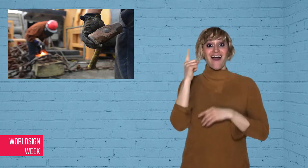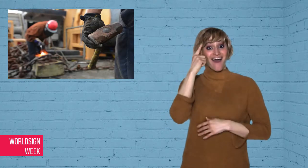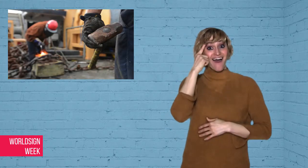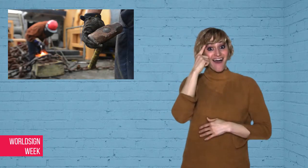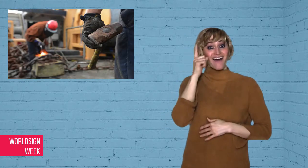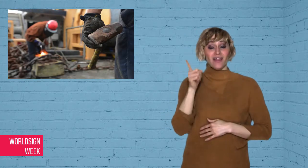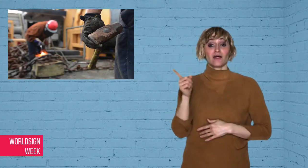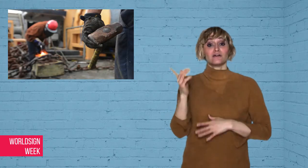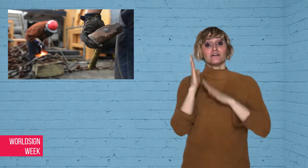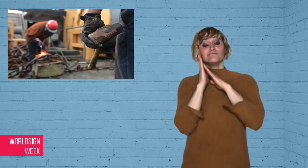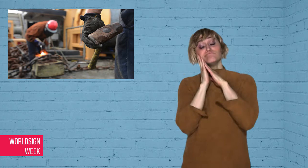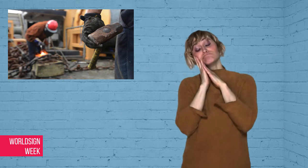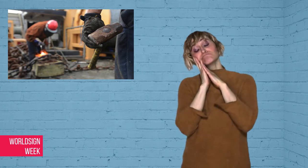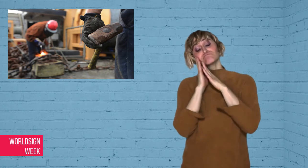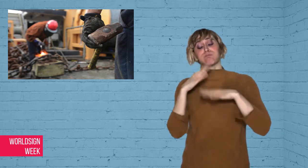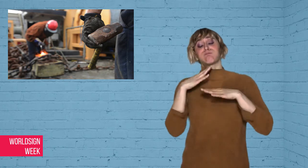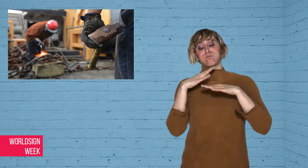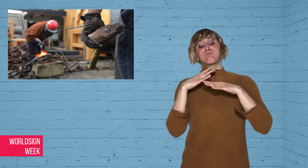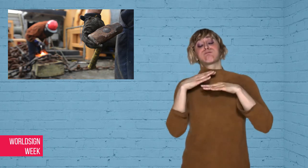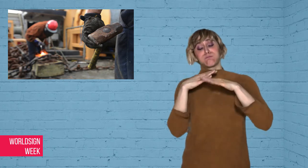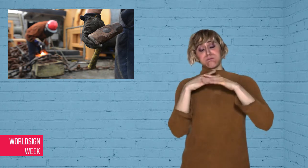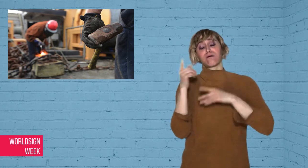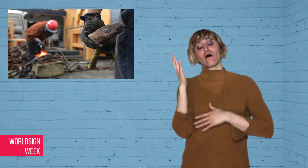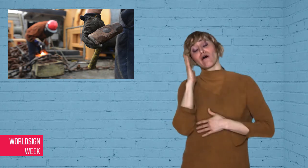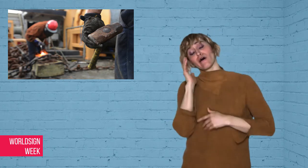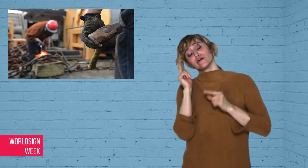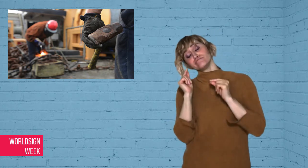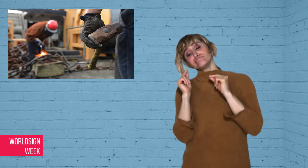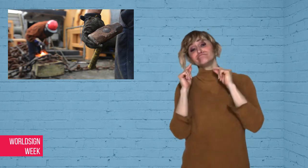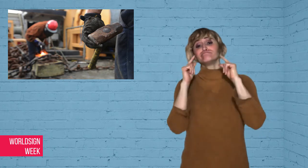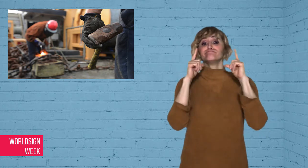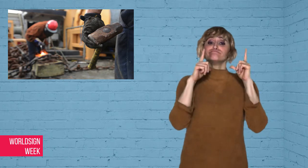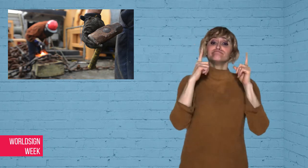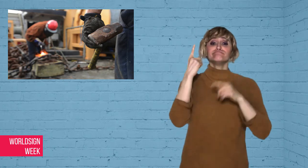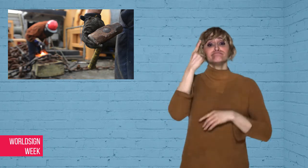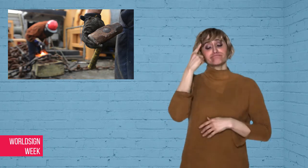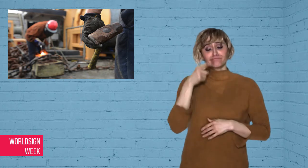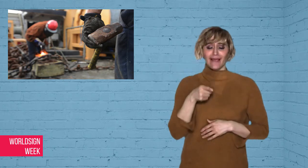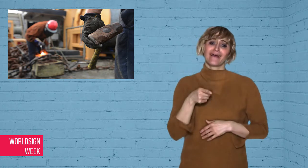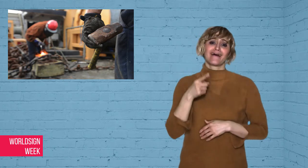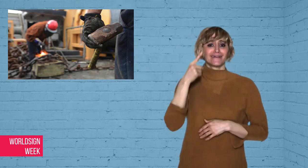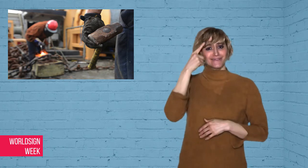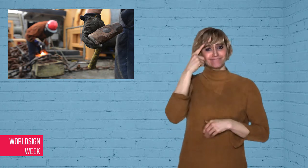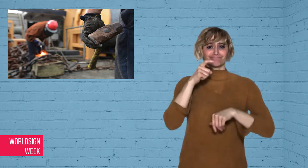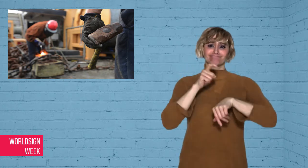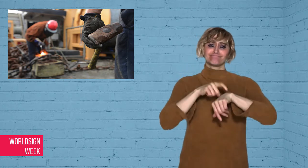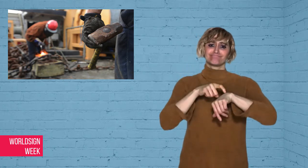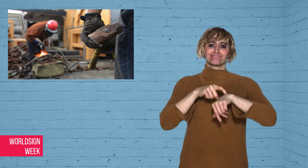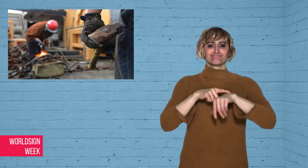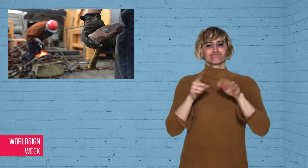alarm, it was due to the construction!